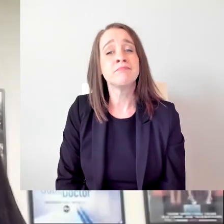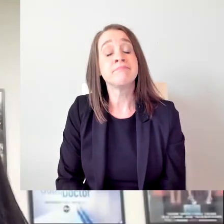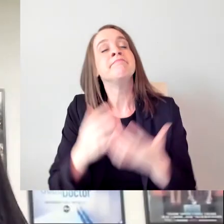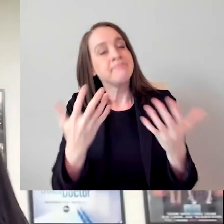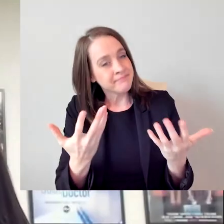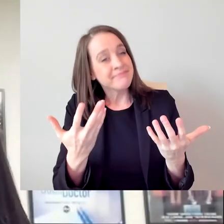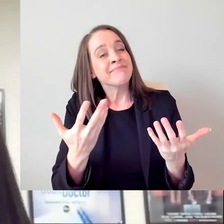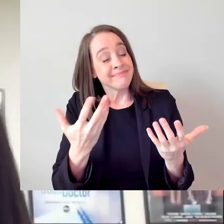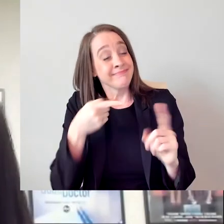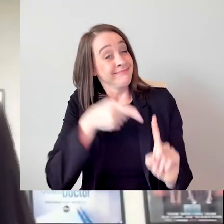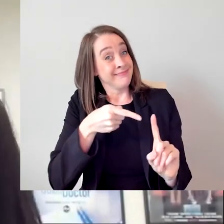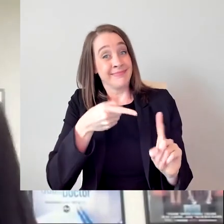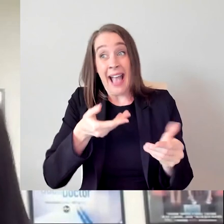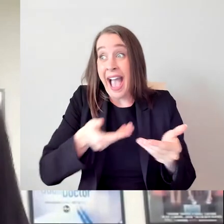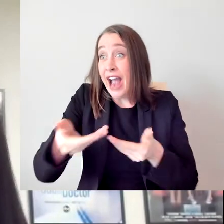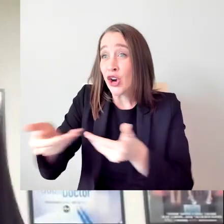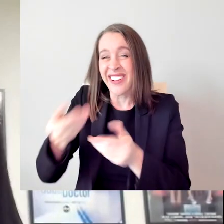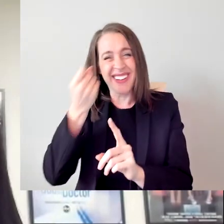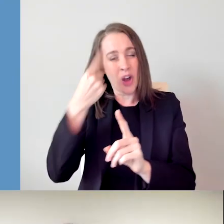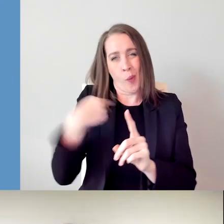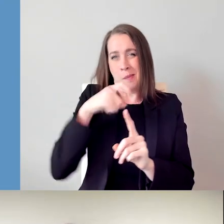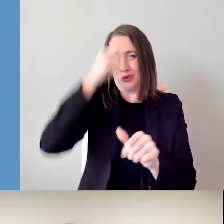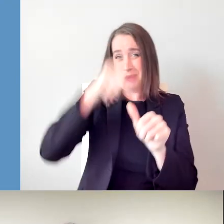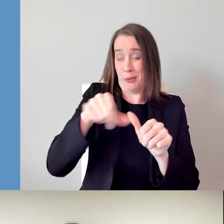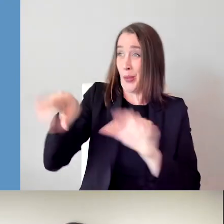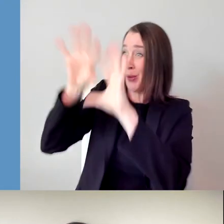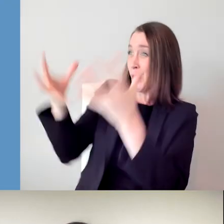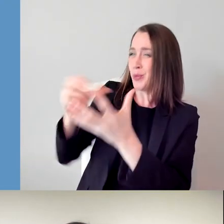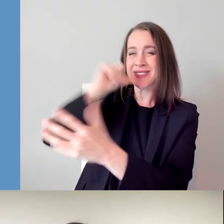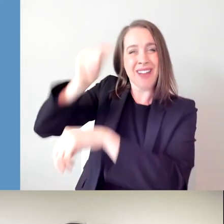the world is really not made for people like us. If anything, we're used to, as we're